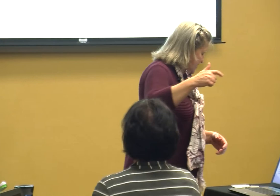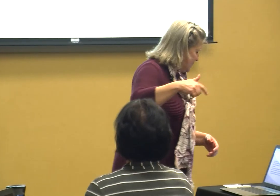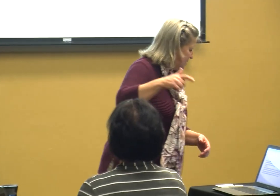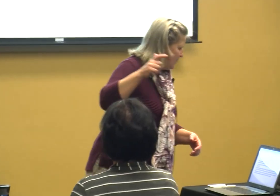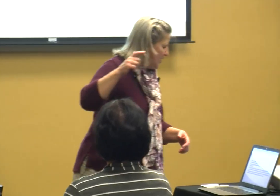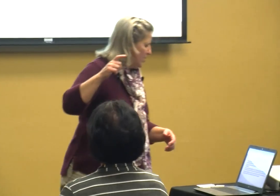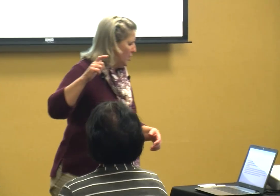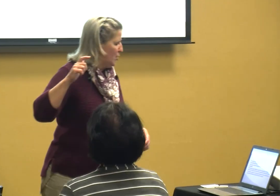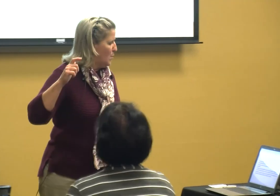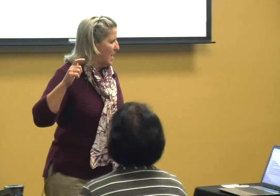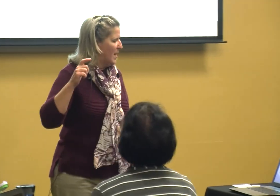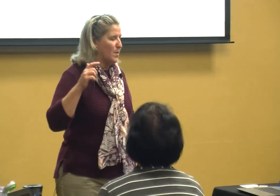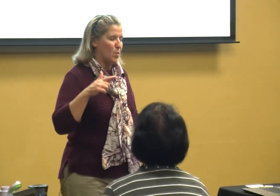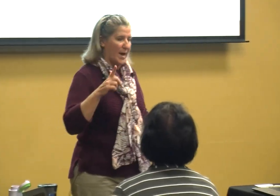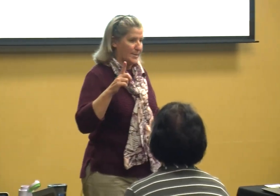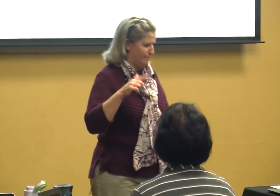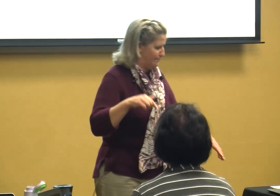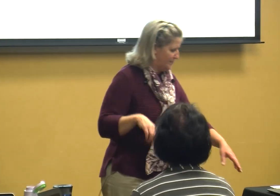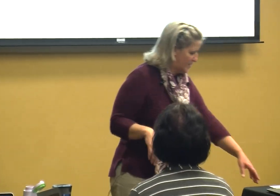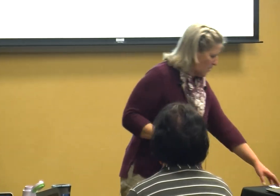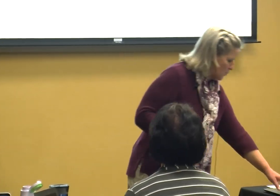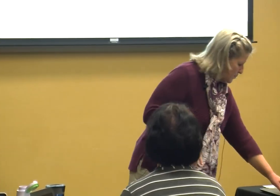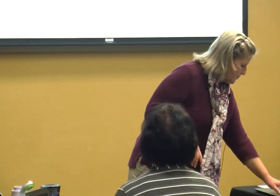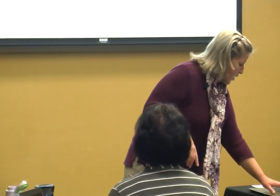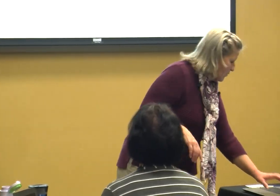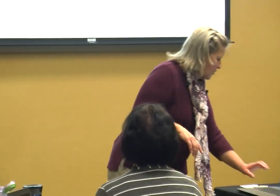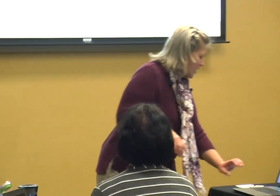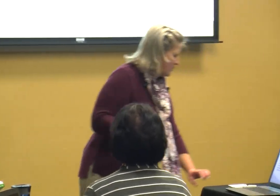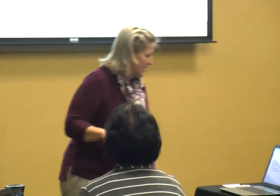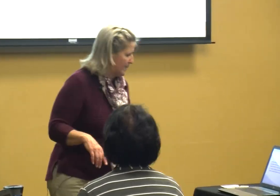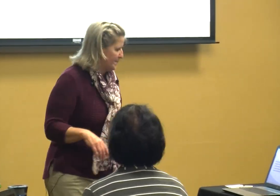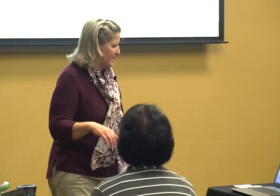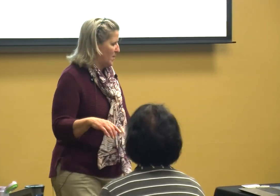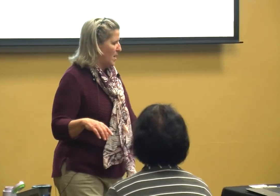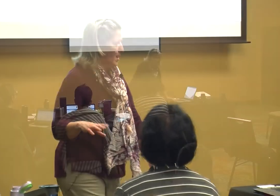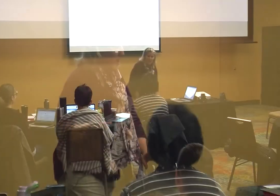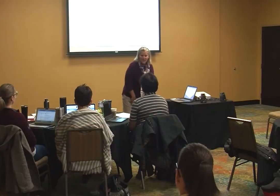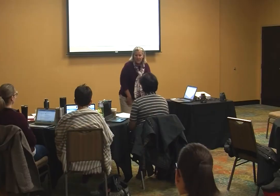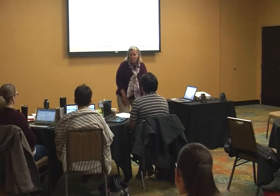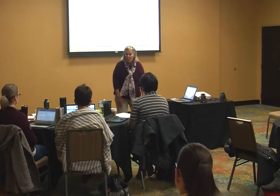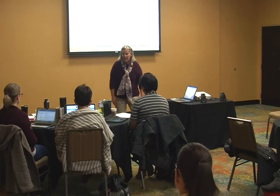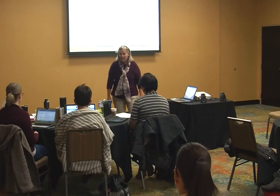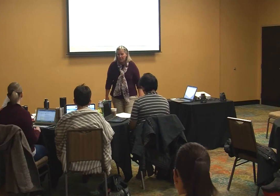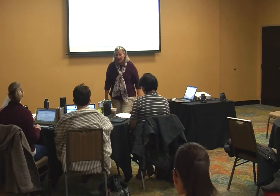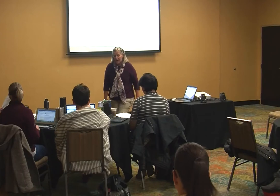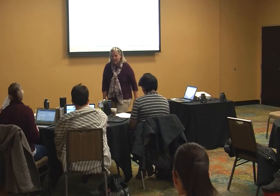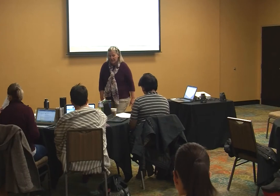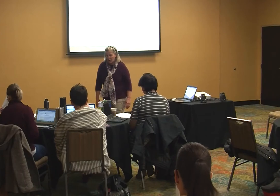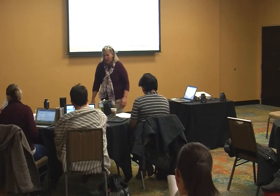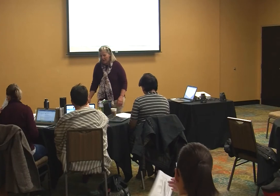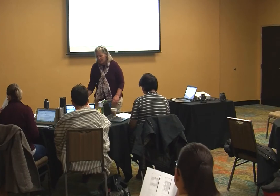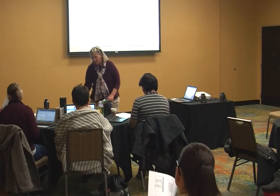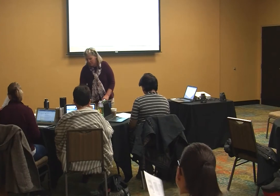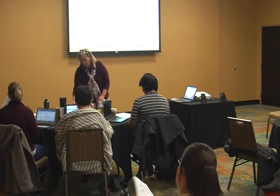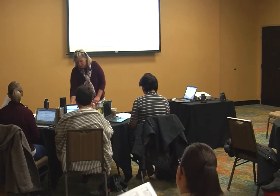specific cue and then wait so over and over again so one of the things that you have in your folder